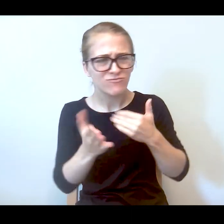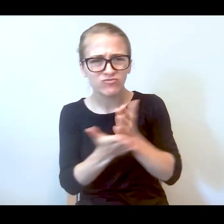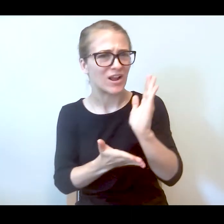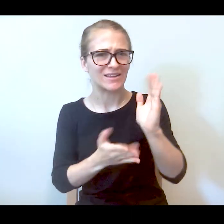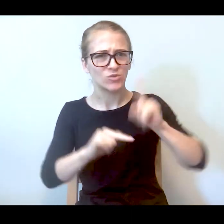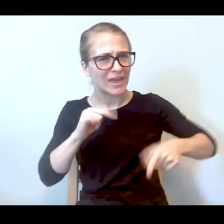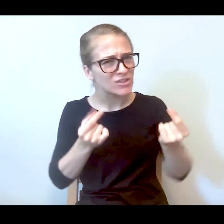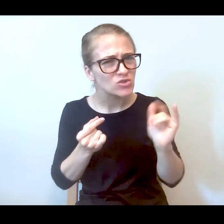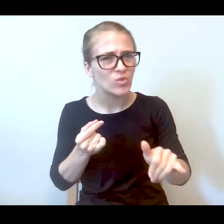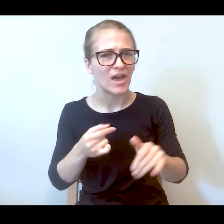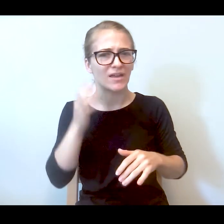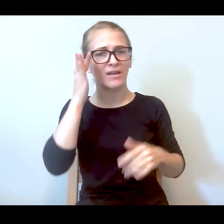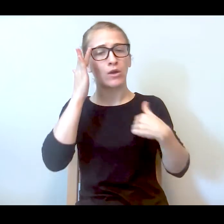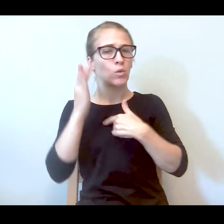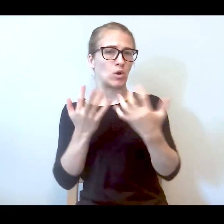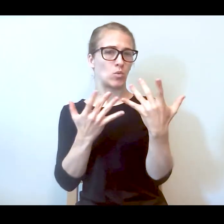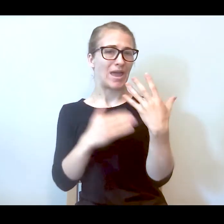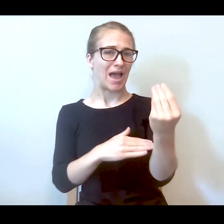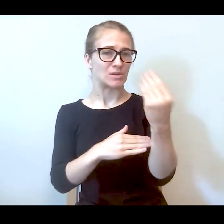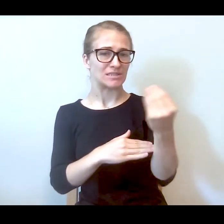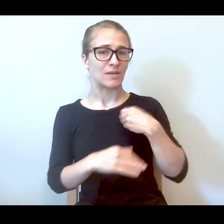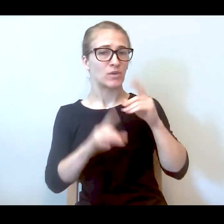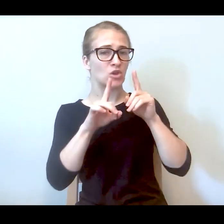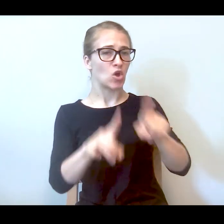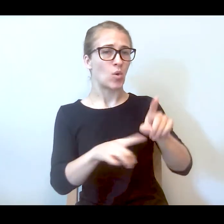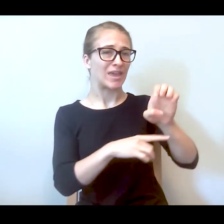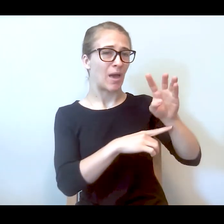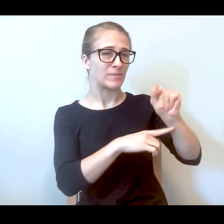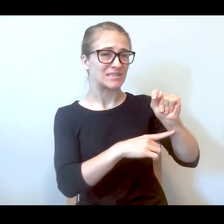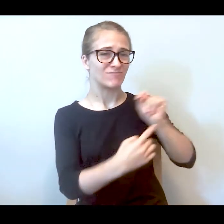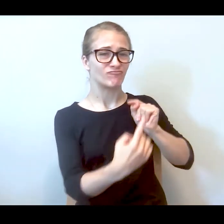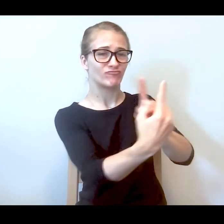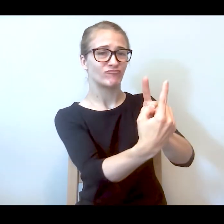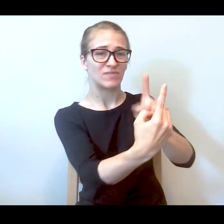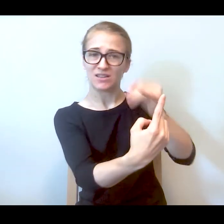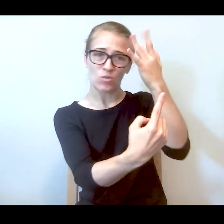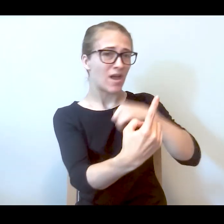that. So we're waiting outside with them. I go to the EMT, this is why I'm not supportive of a lot of